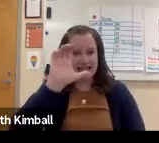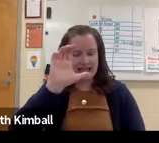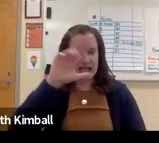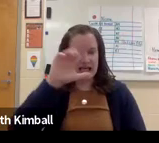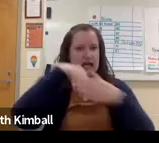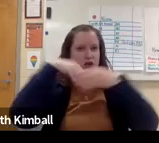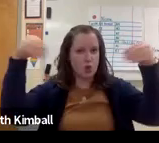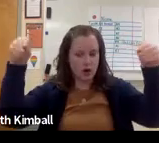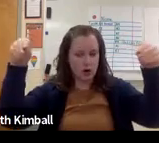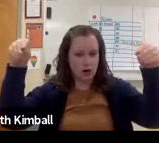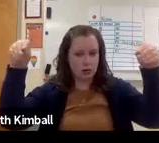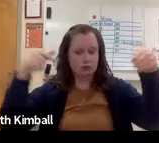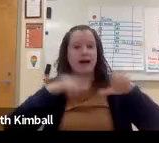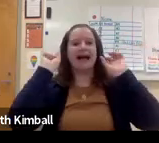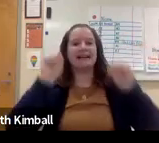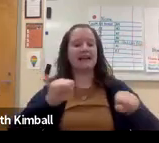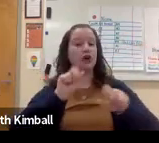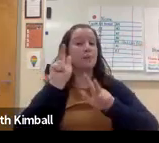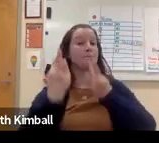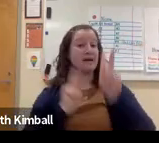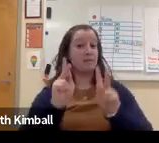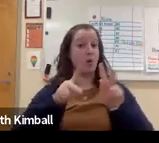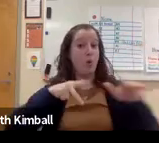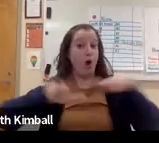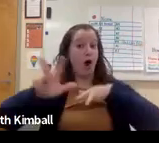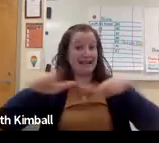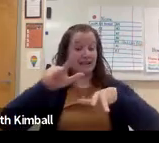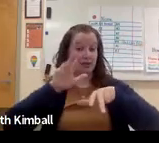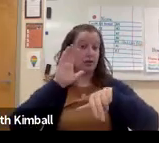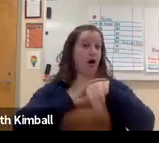exactly, but I can hear announcements in the store,